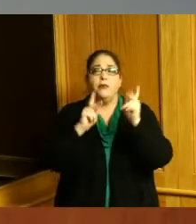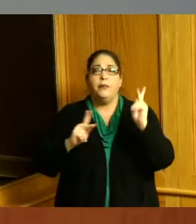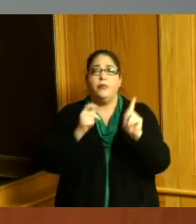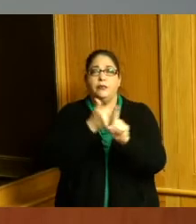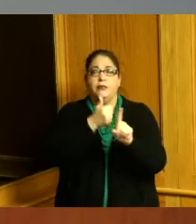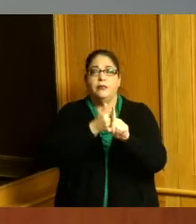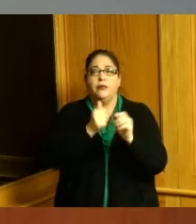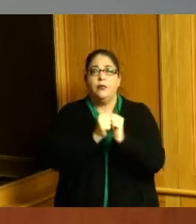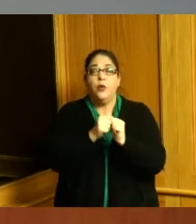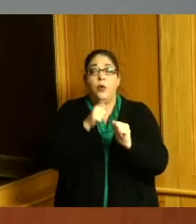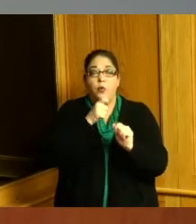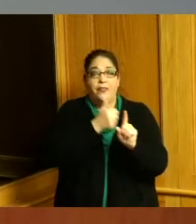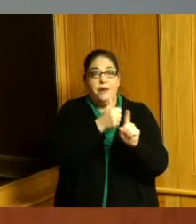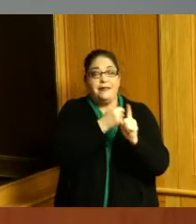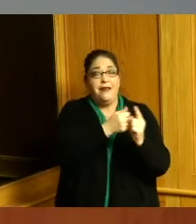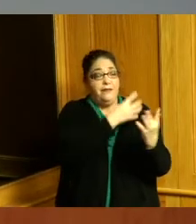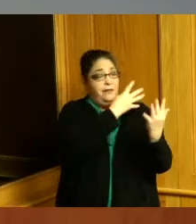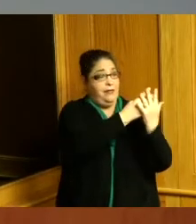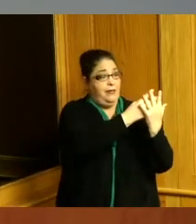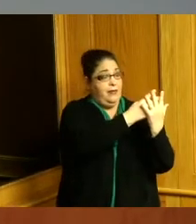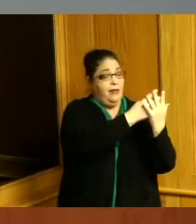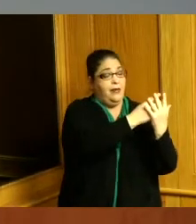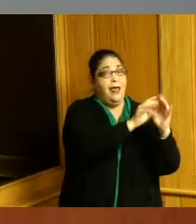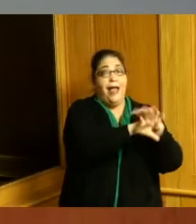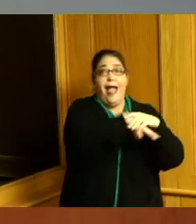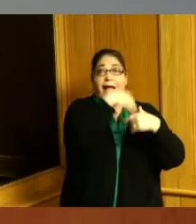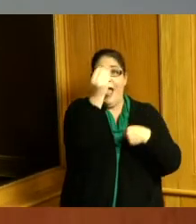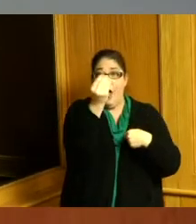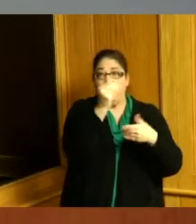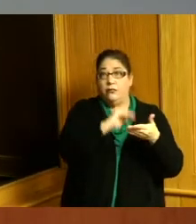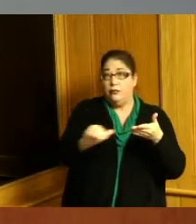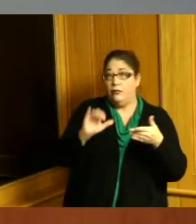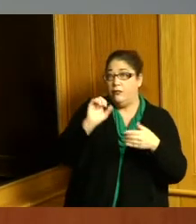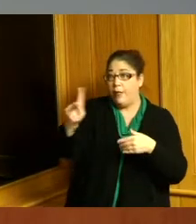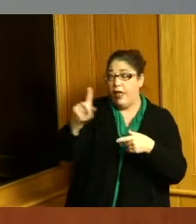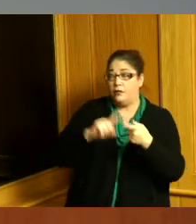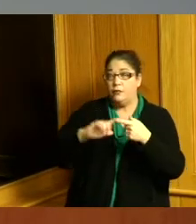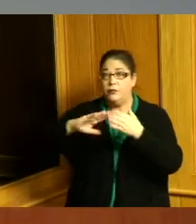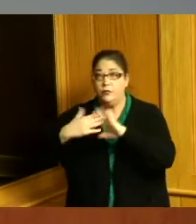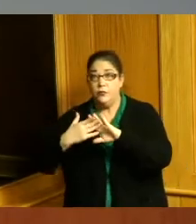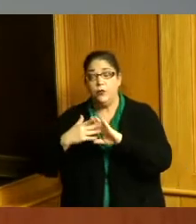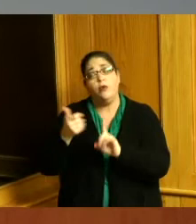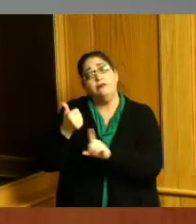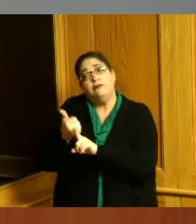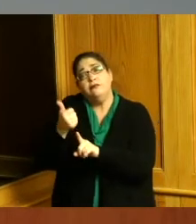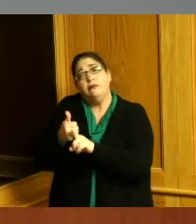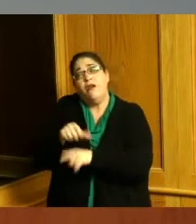re-entering our community or suffer with issues of mental health or addiction it but the stop shop